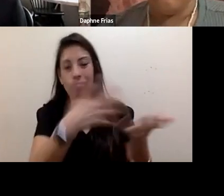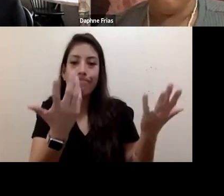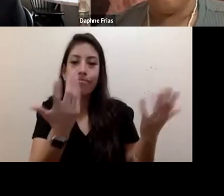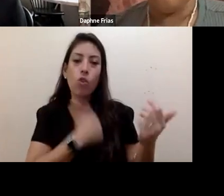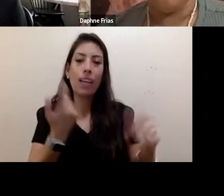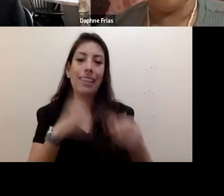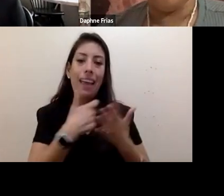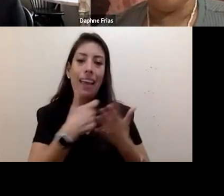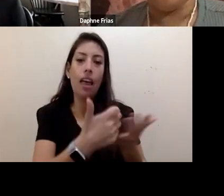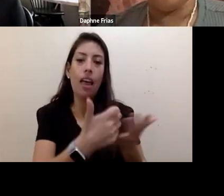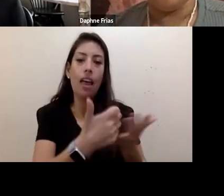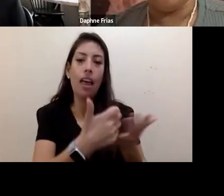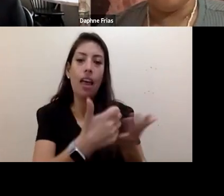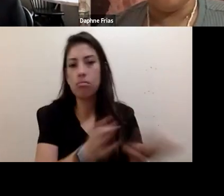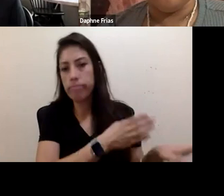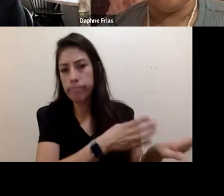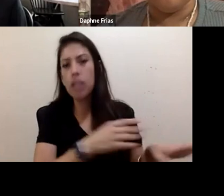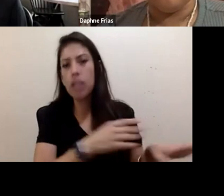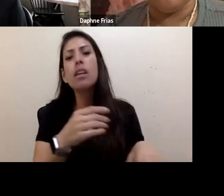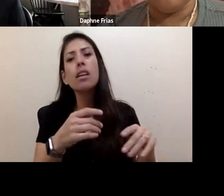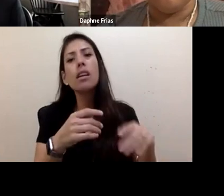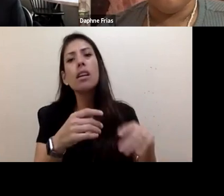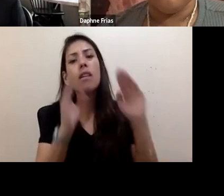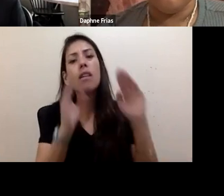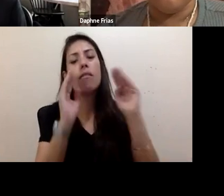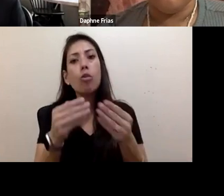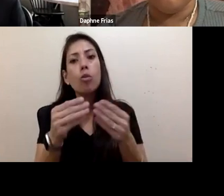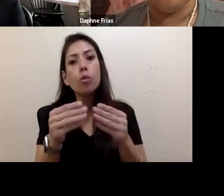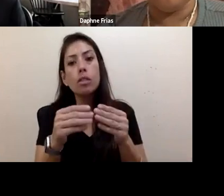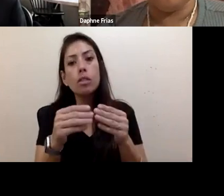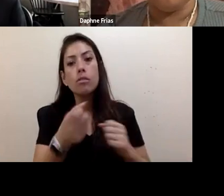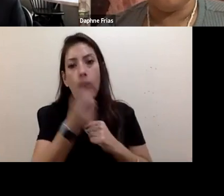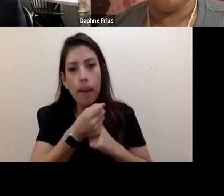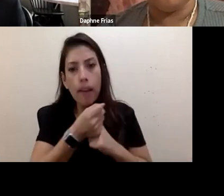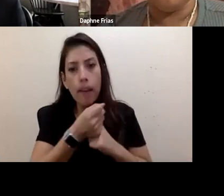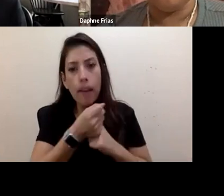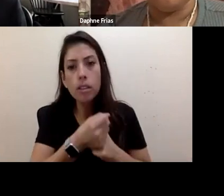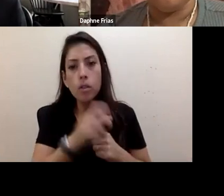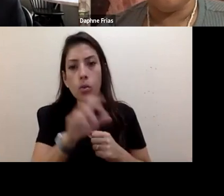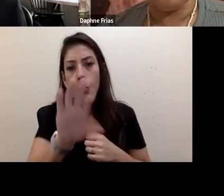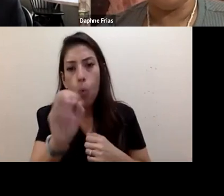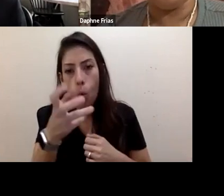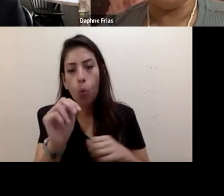And I think this helps for your own advocacy and your own work, when, if you do climate work